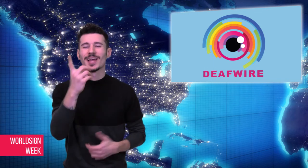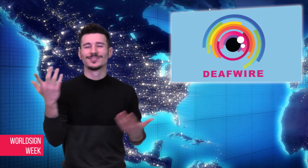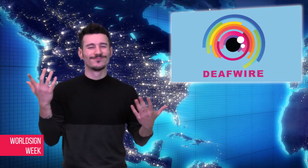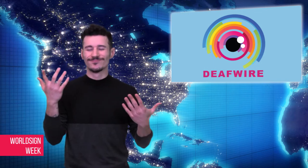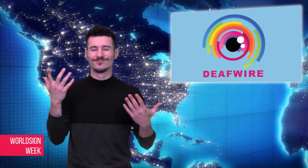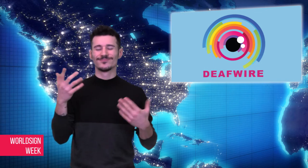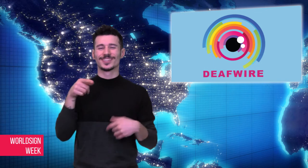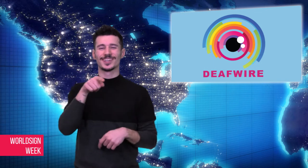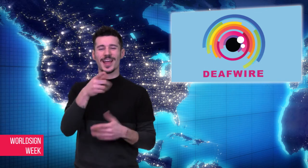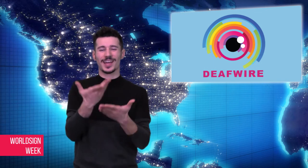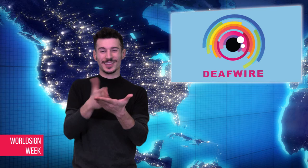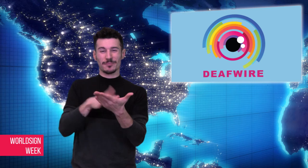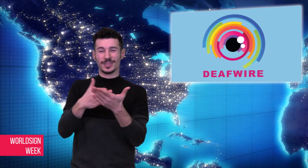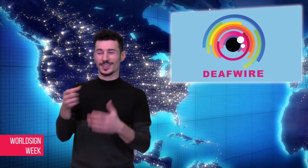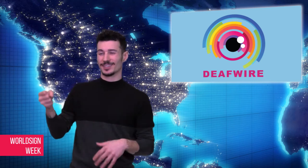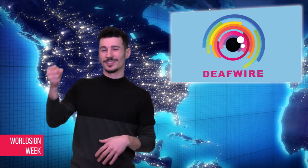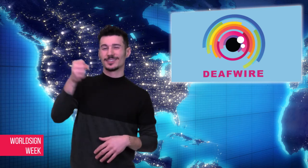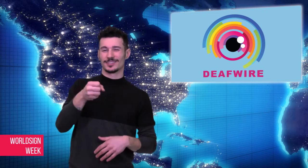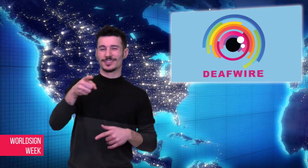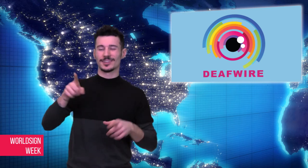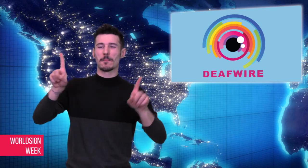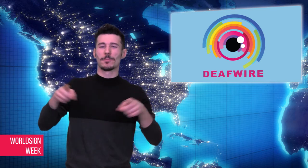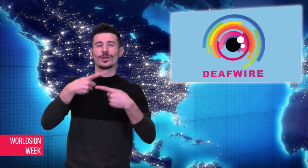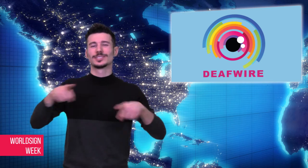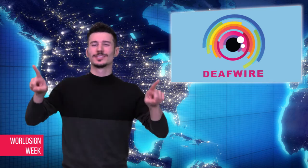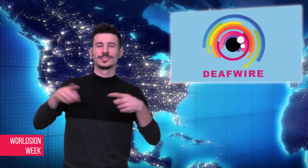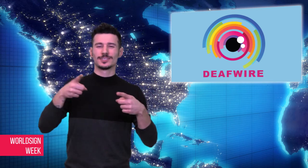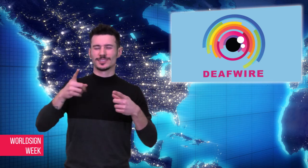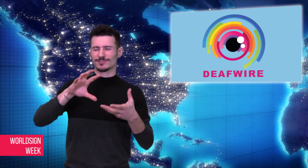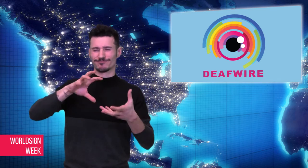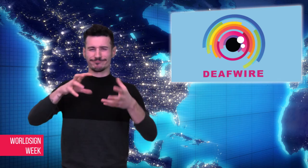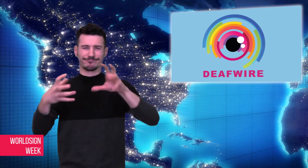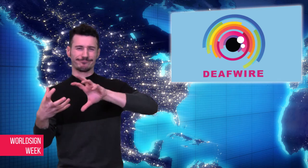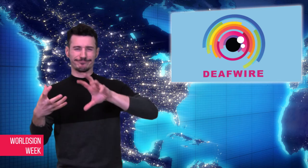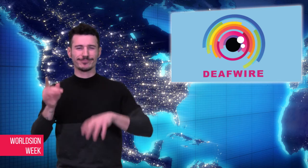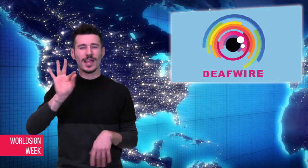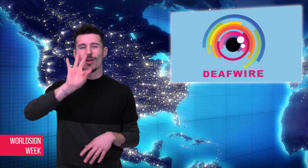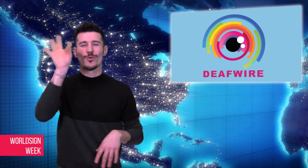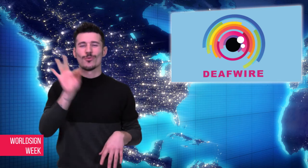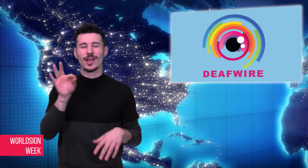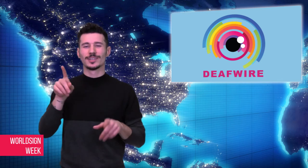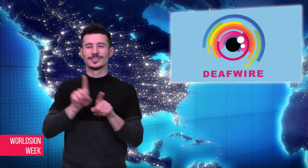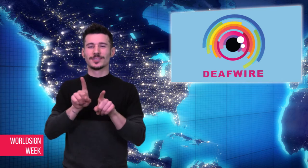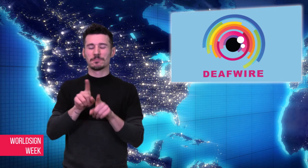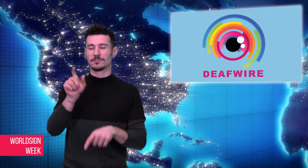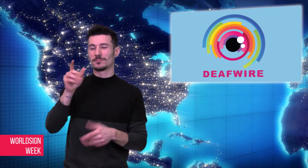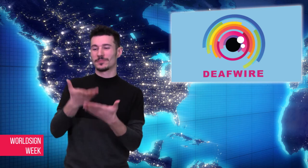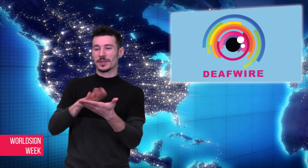supporting acts before Little Mix.